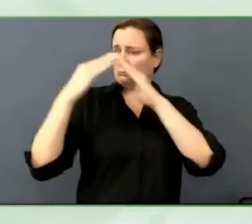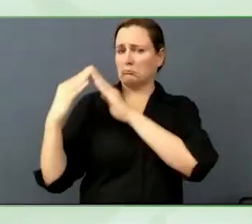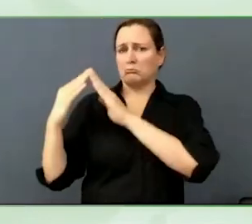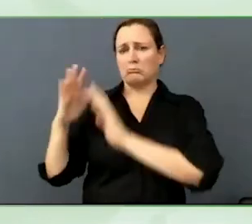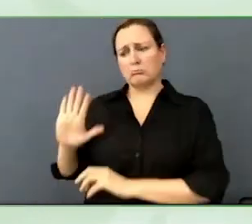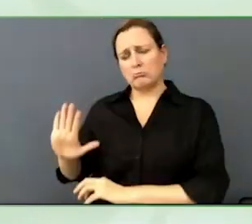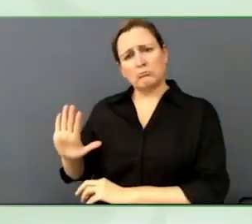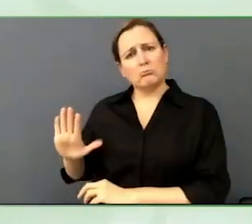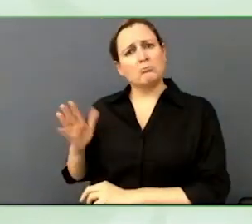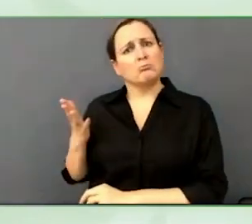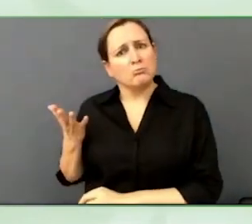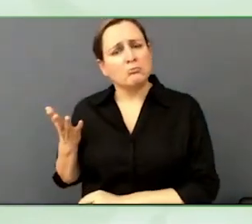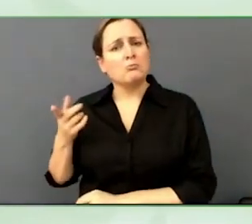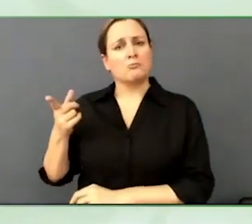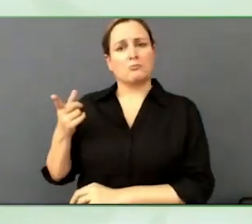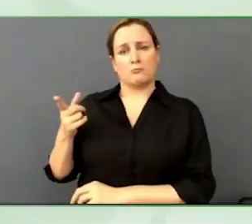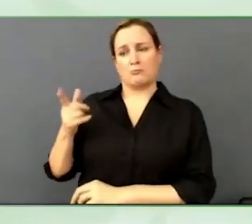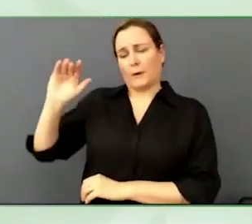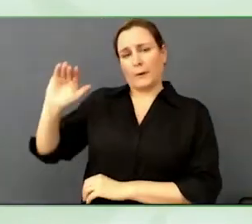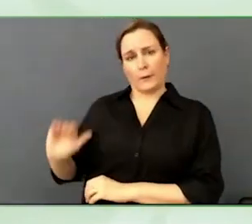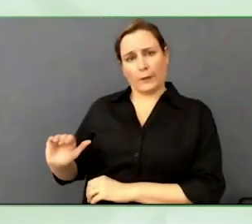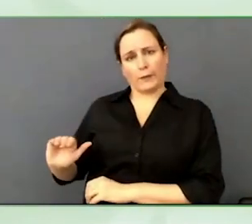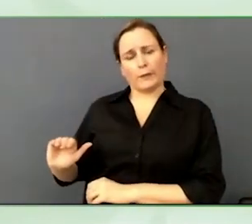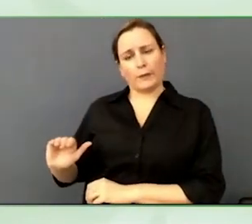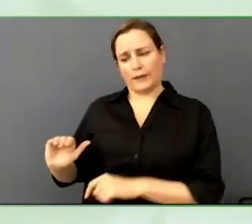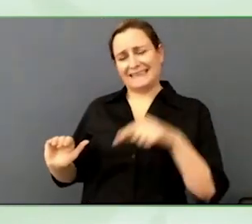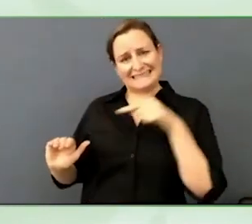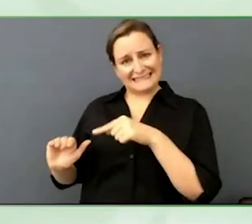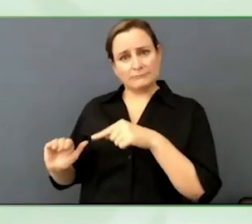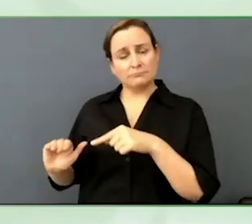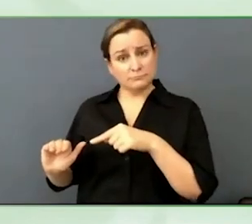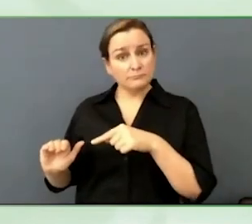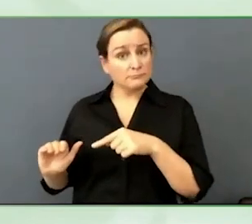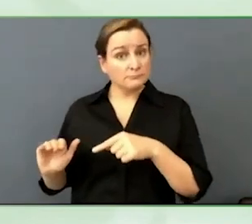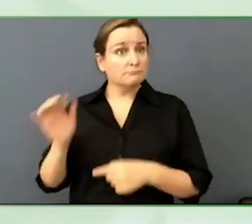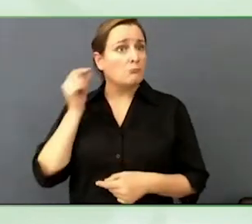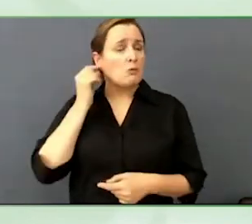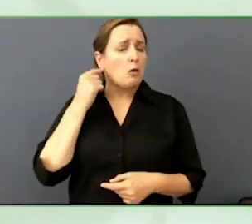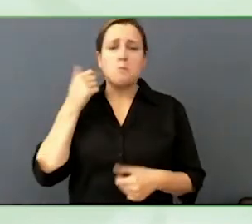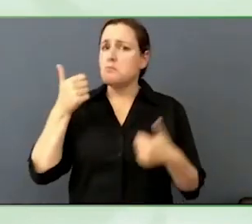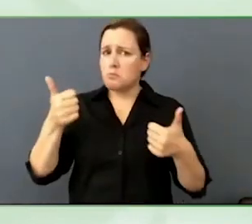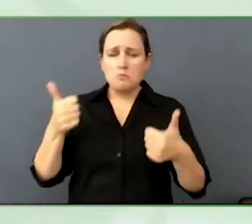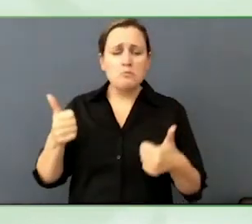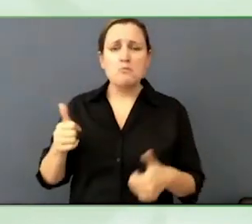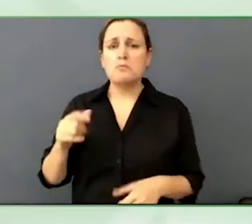Because when you listen to a book, her mind gets more imaginative.